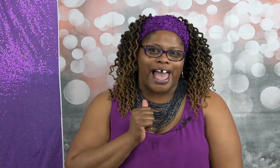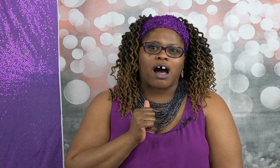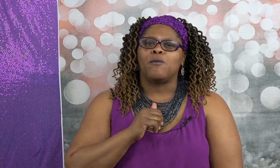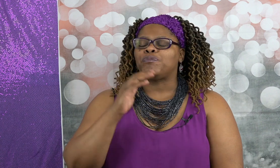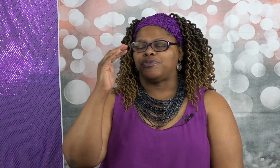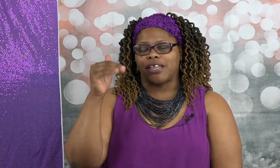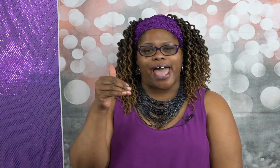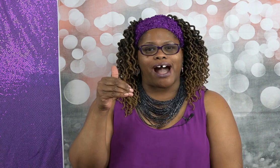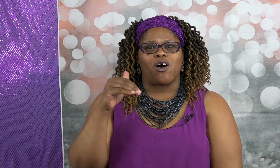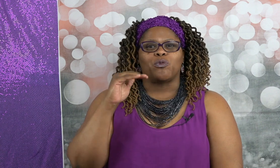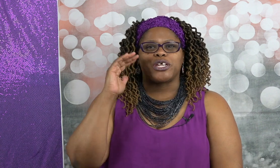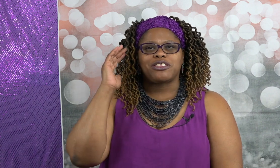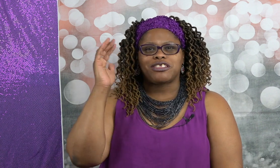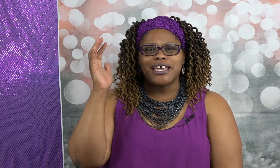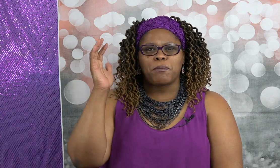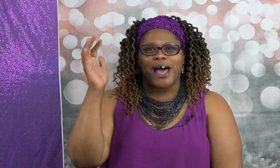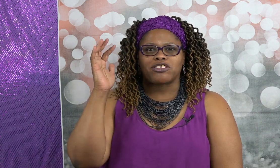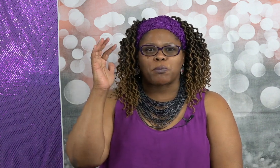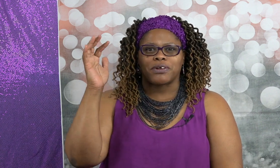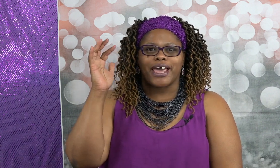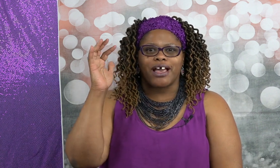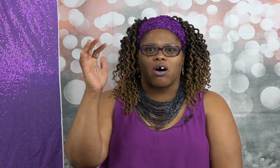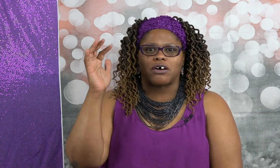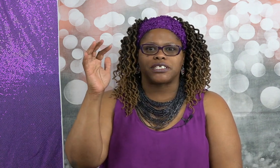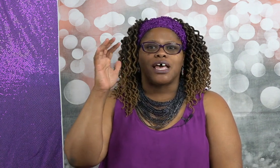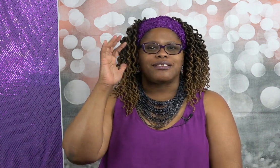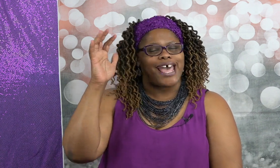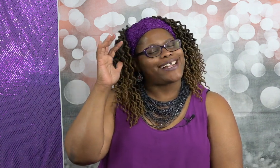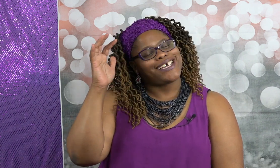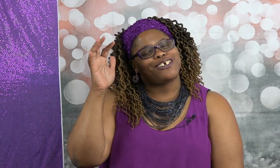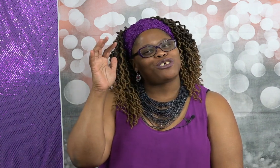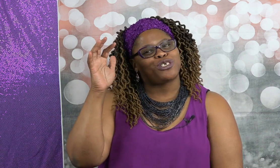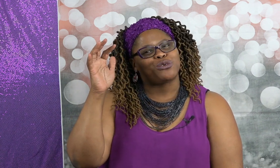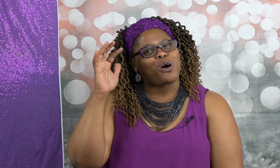out now when you think about the playoffs that takes you to a whole